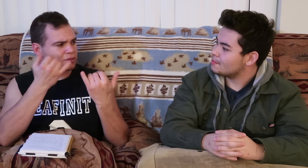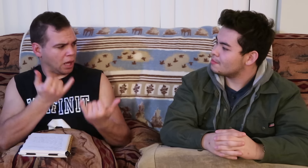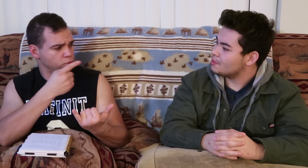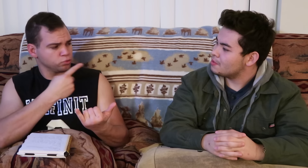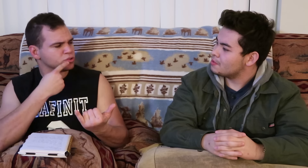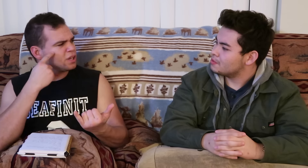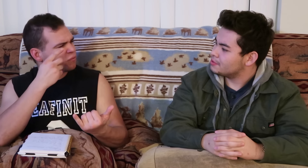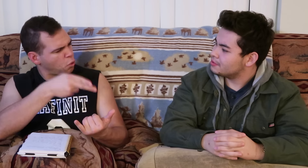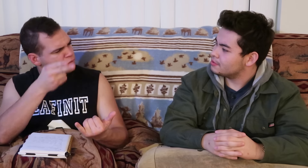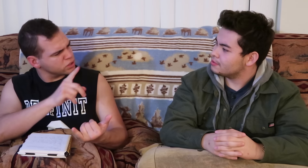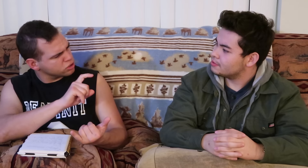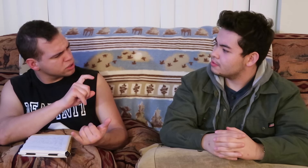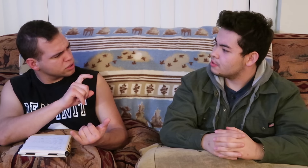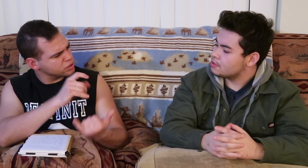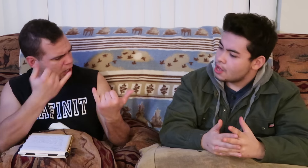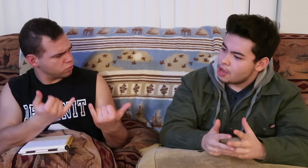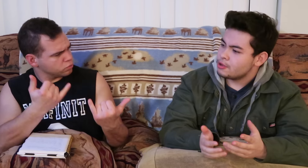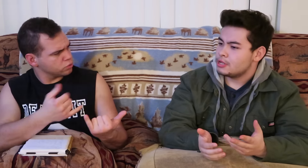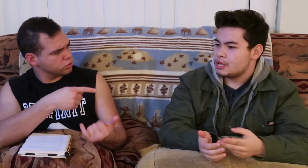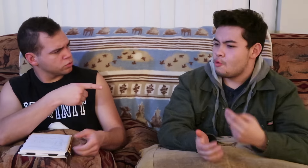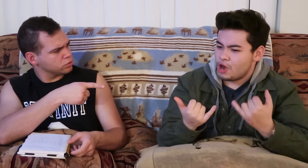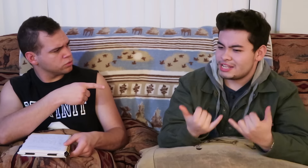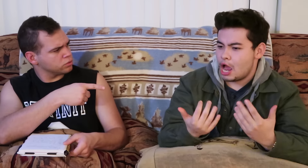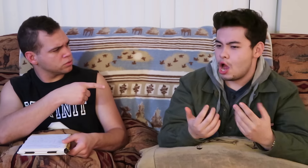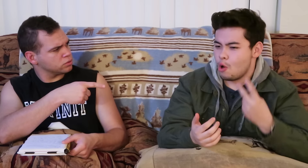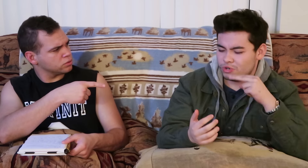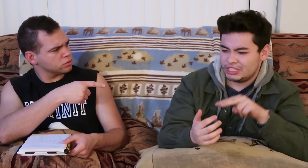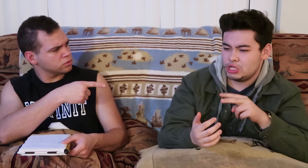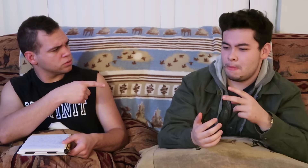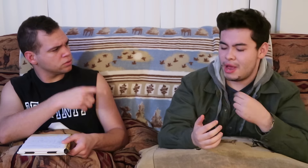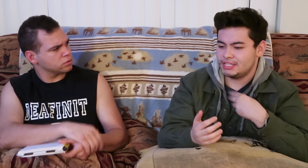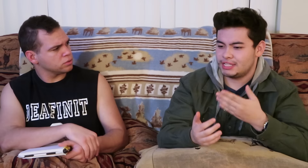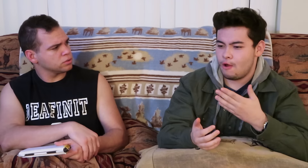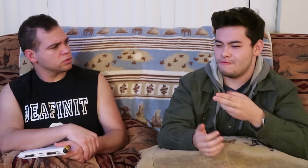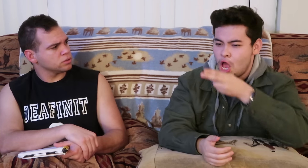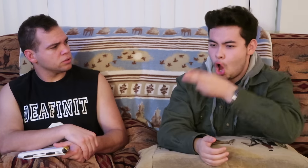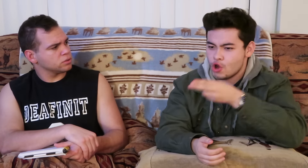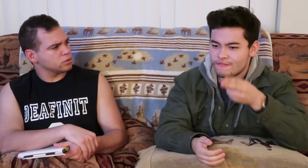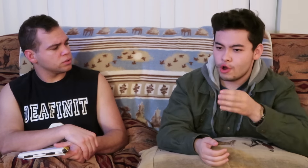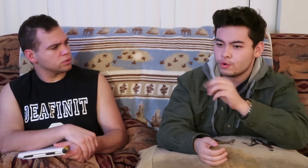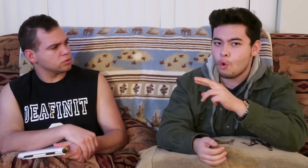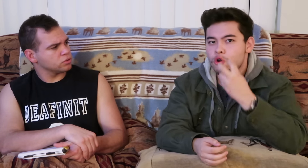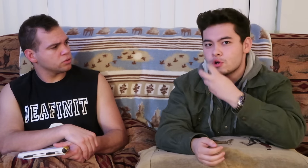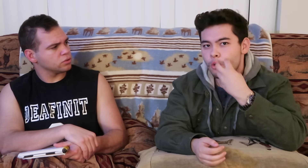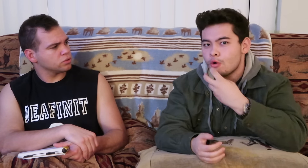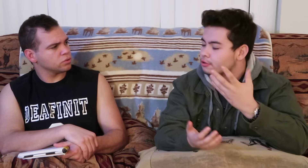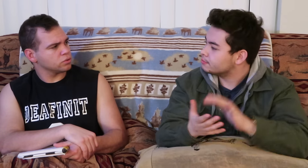now, you are deaf or hard of hearing? right now i would see myself as hard of hearing or oral